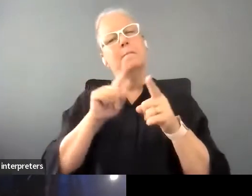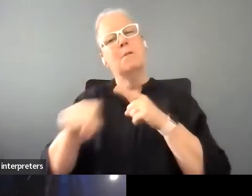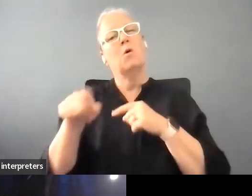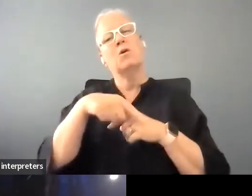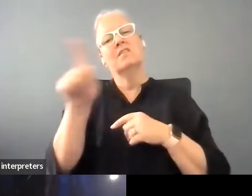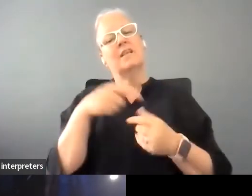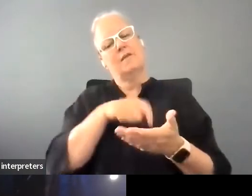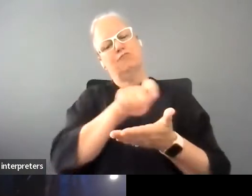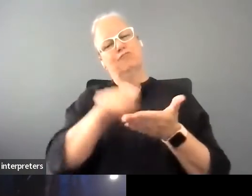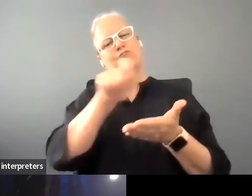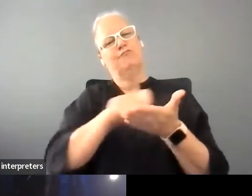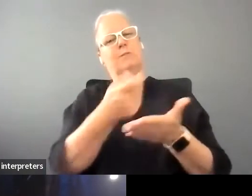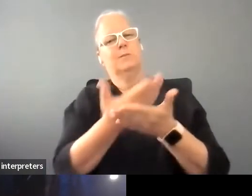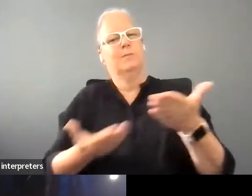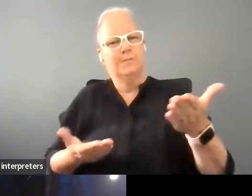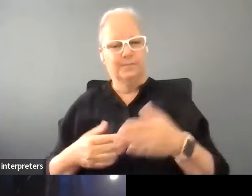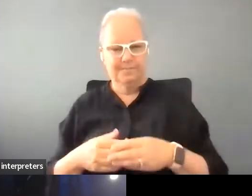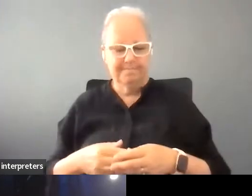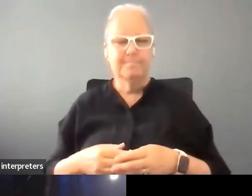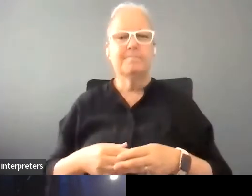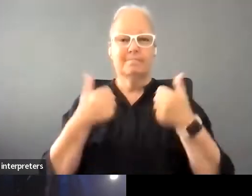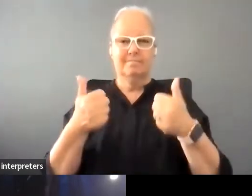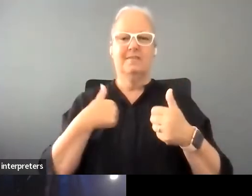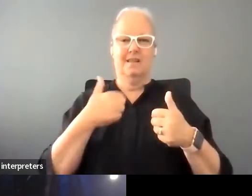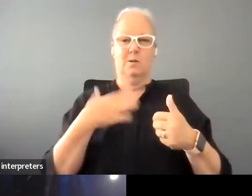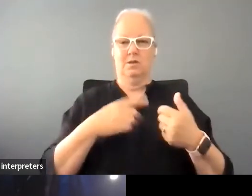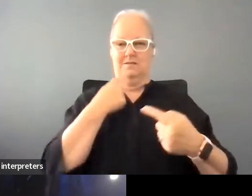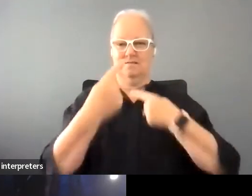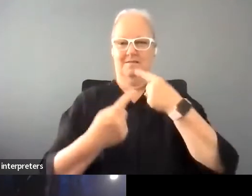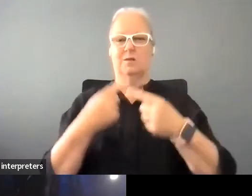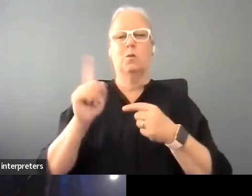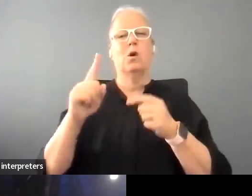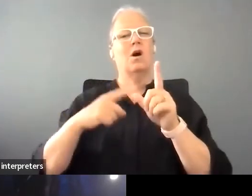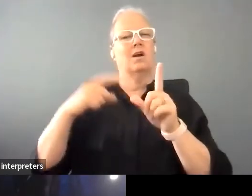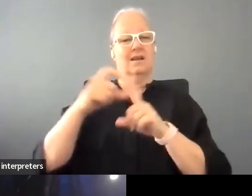Okie Dokie, I'll just describe to you what the audio description is. So my name is Eva